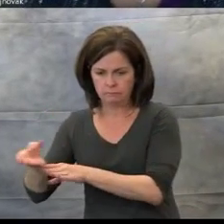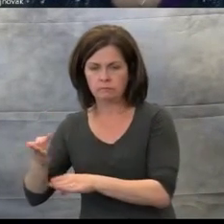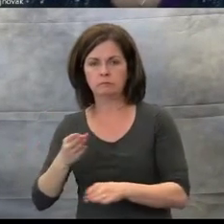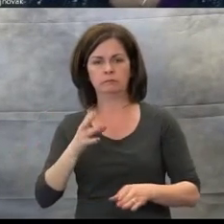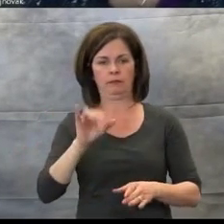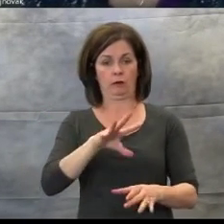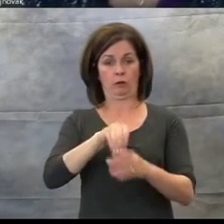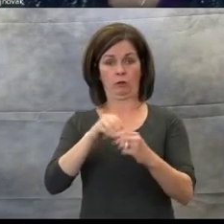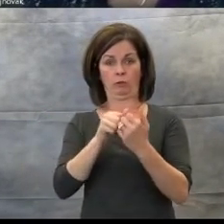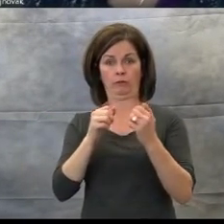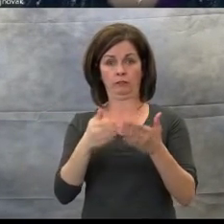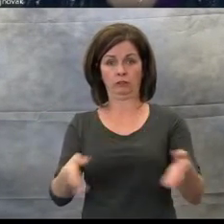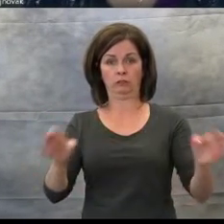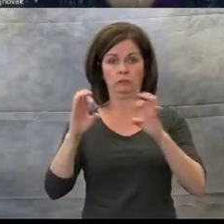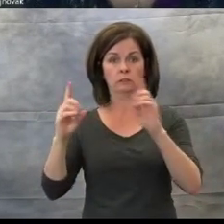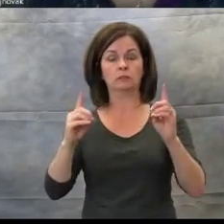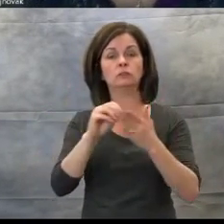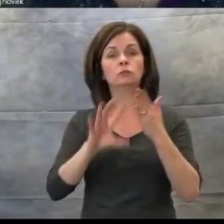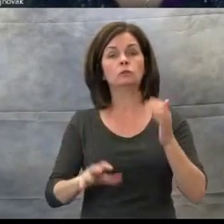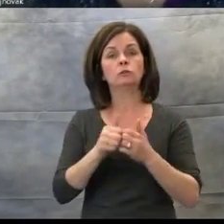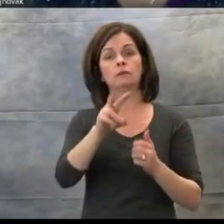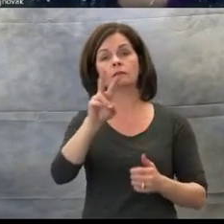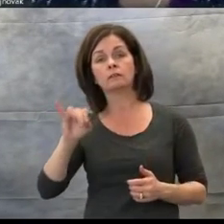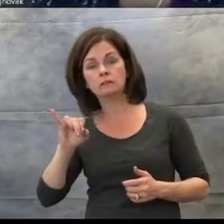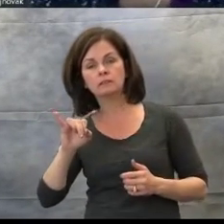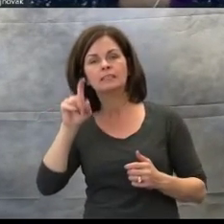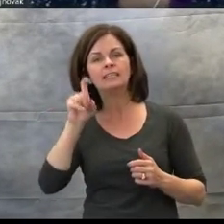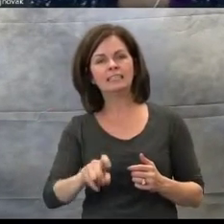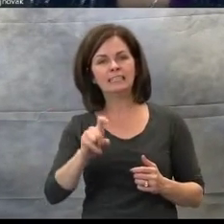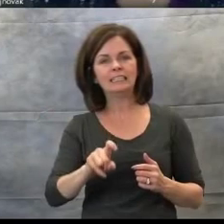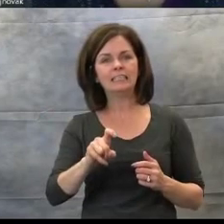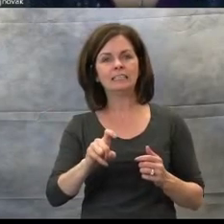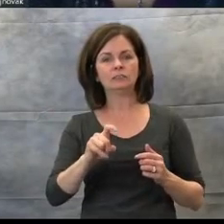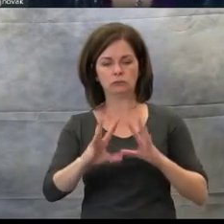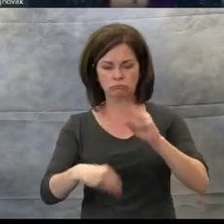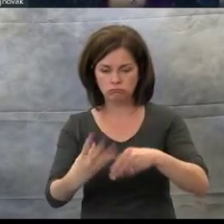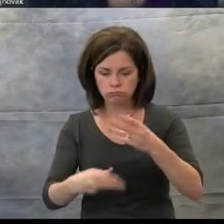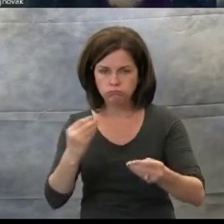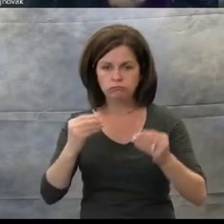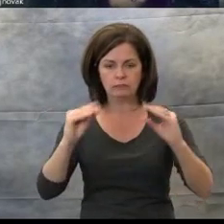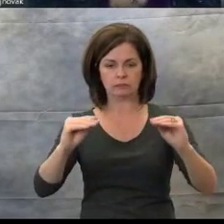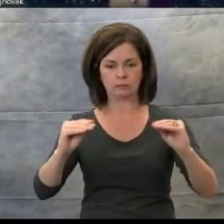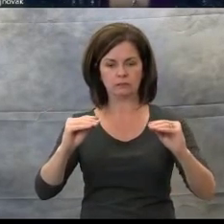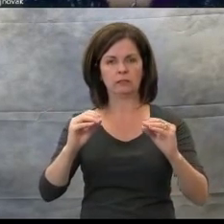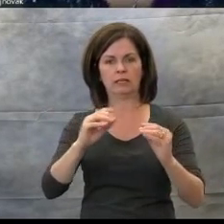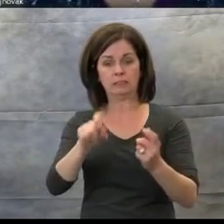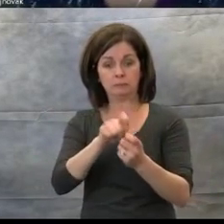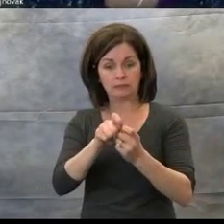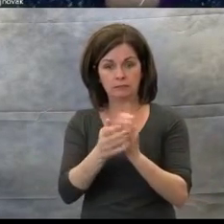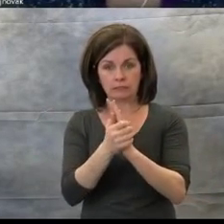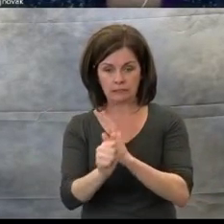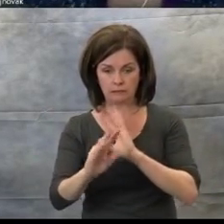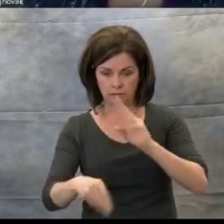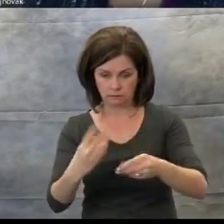need to receive instruction in very specific skills laid out in the Expanded Core Curriculum.